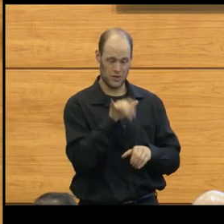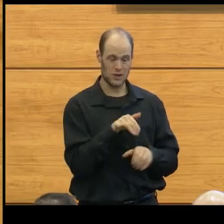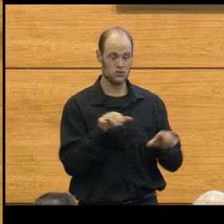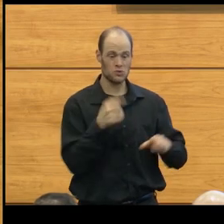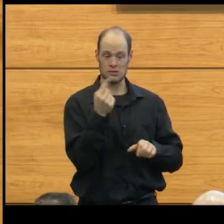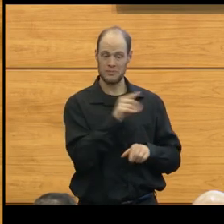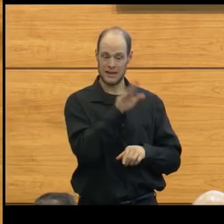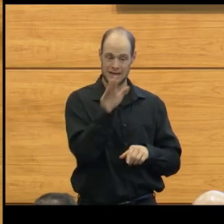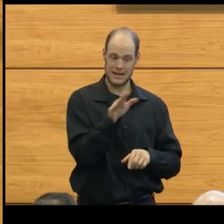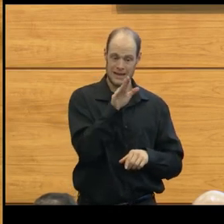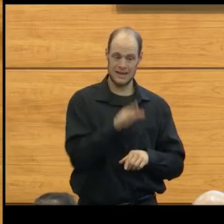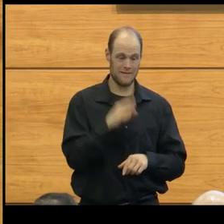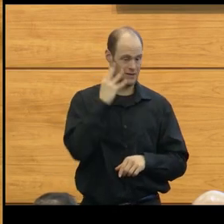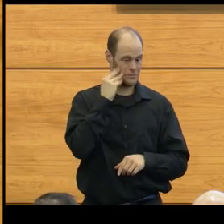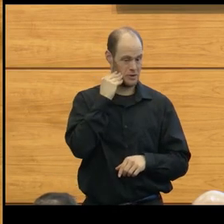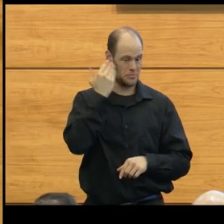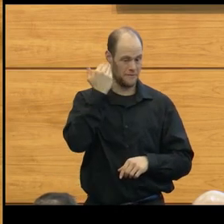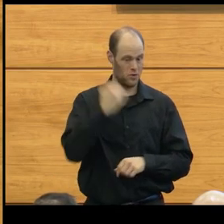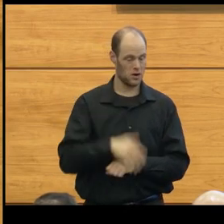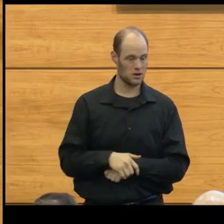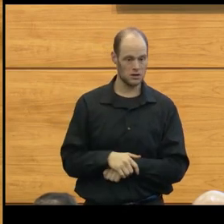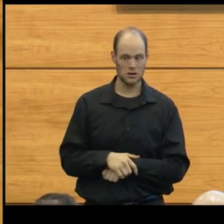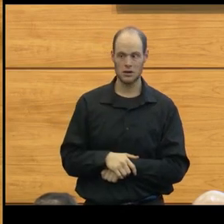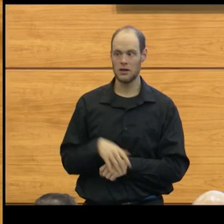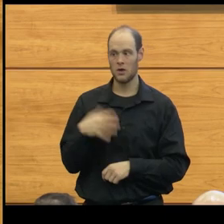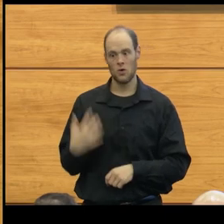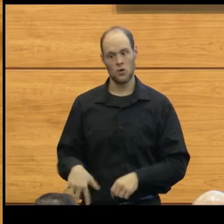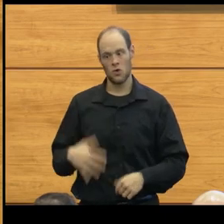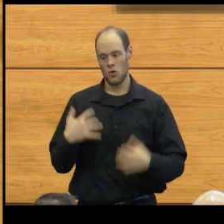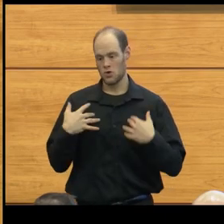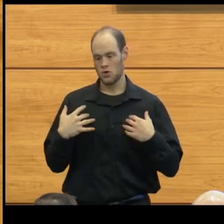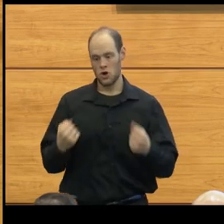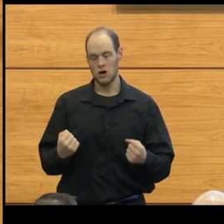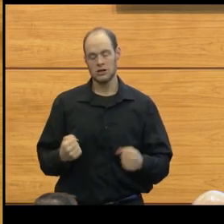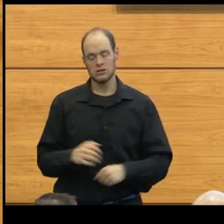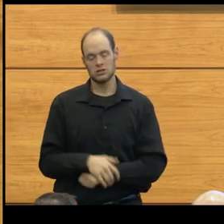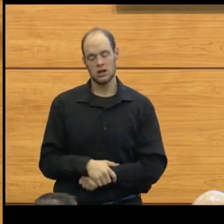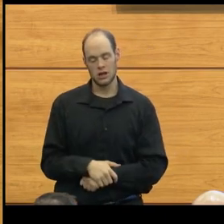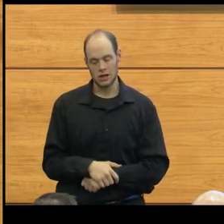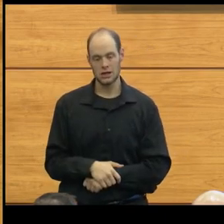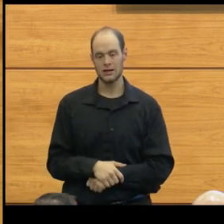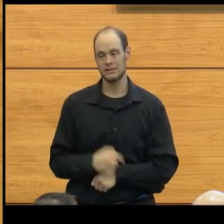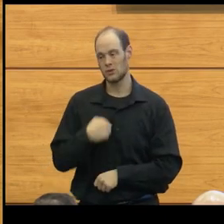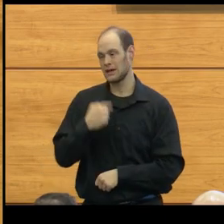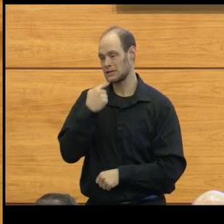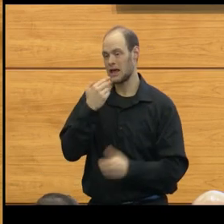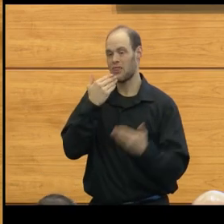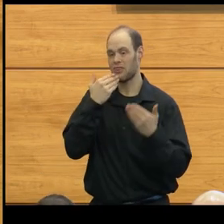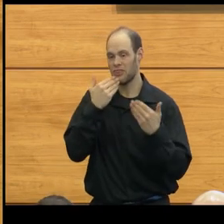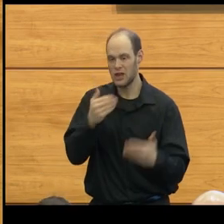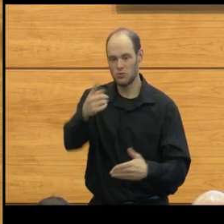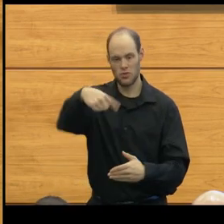that's never been done before. That takes tremendous courage. I say thank you to those parents